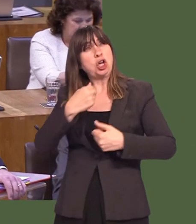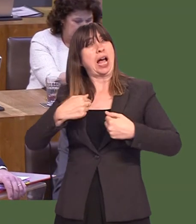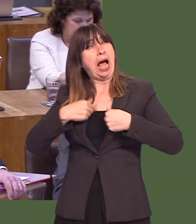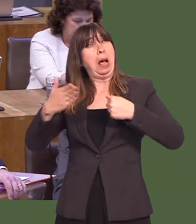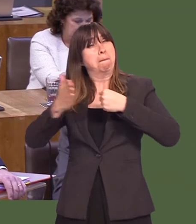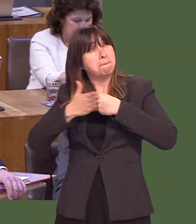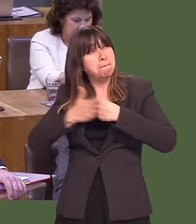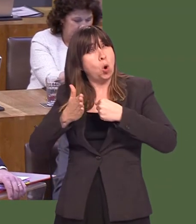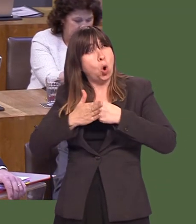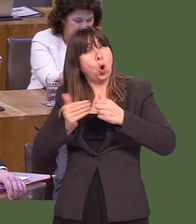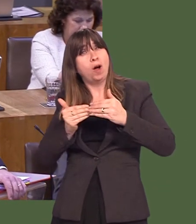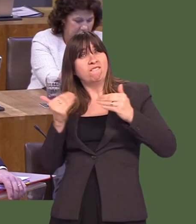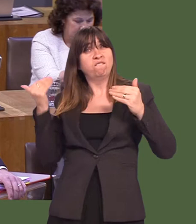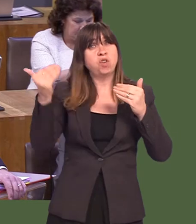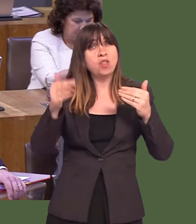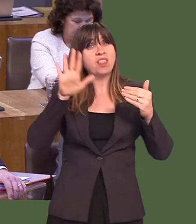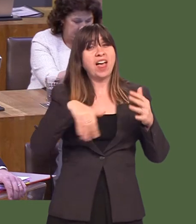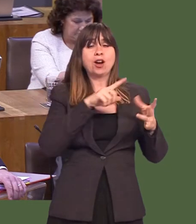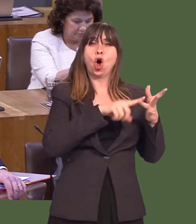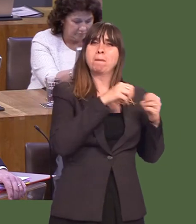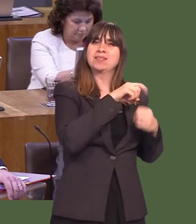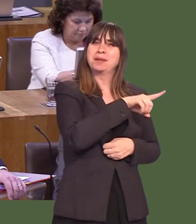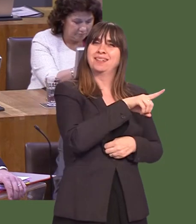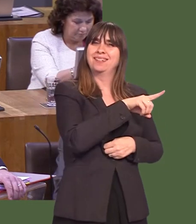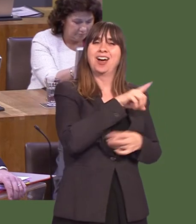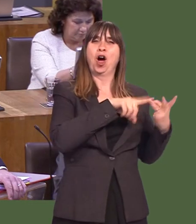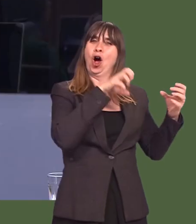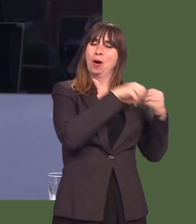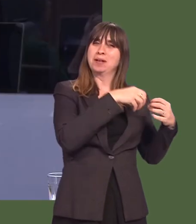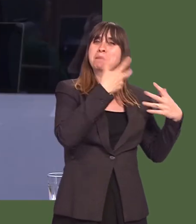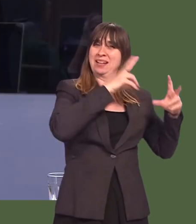add to what the ombudsman has already found as part of his investigations?